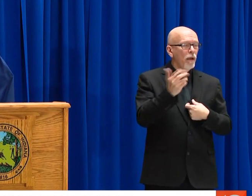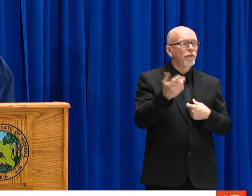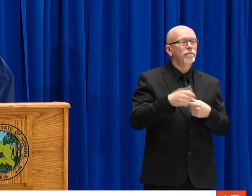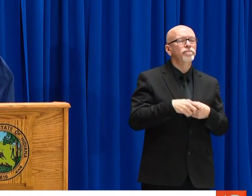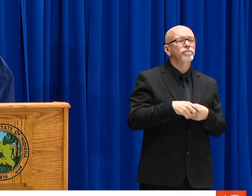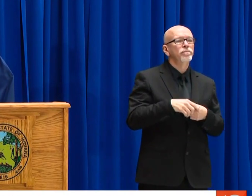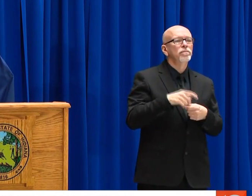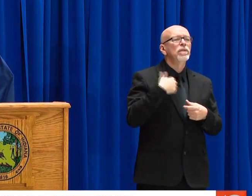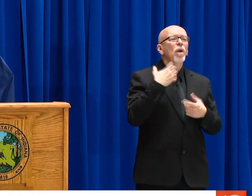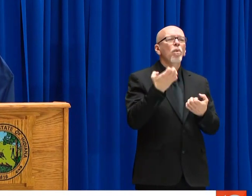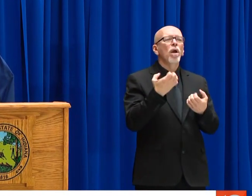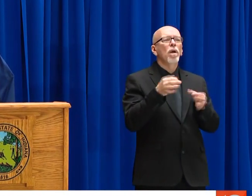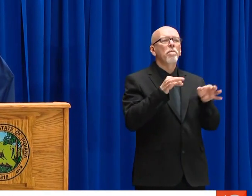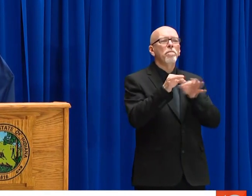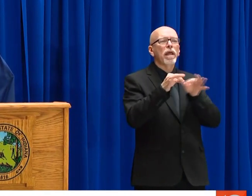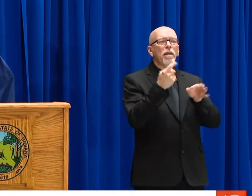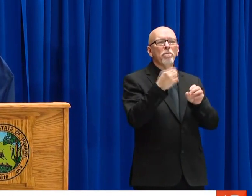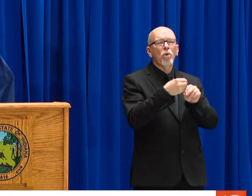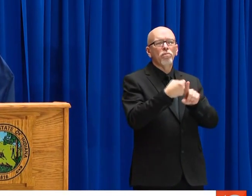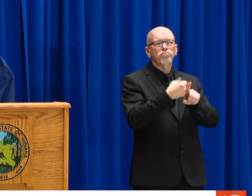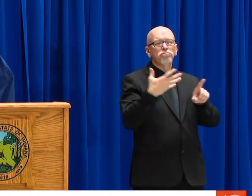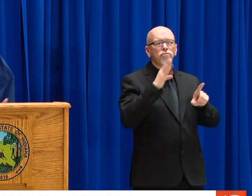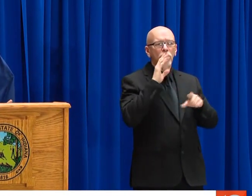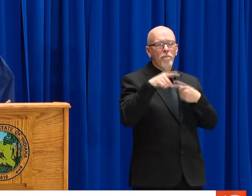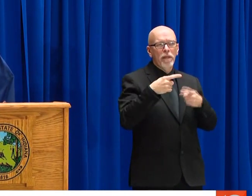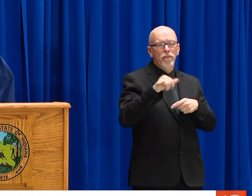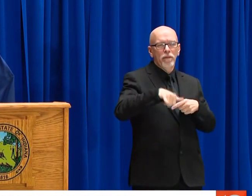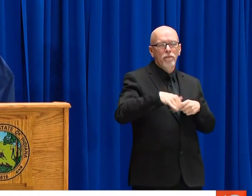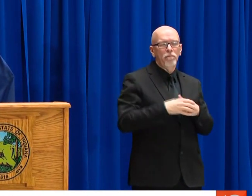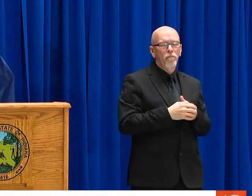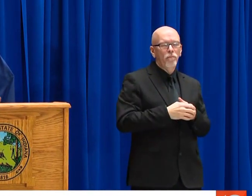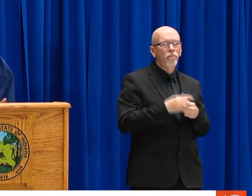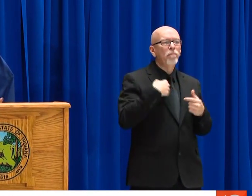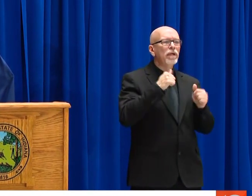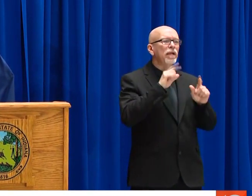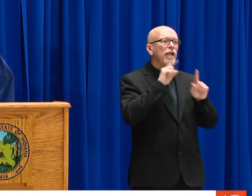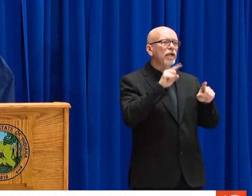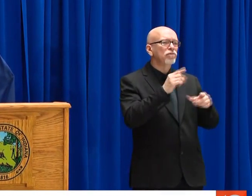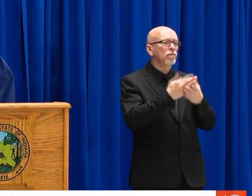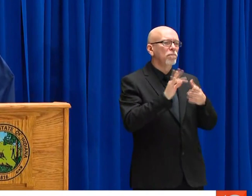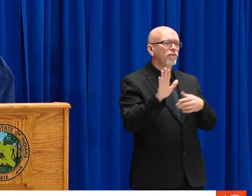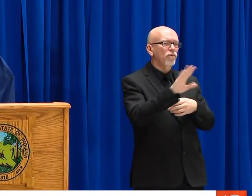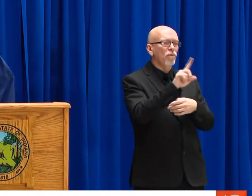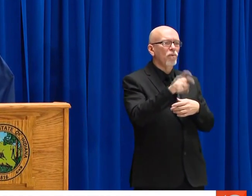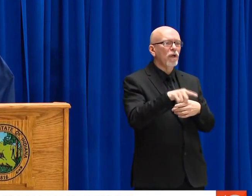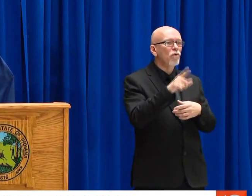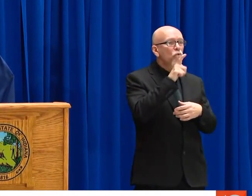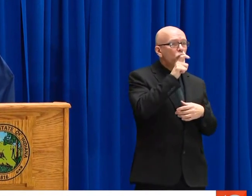QUESTIONS ALONG THE LINES OF HOW CAN I APPLY, AND WHO IS